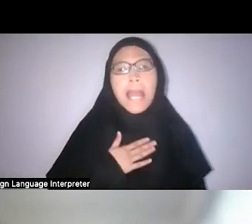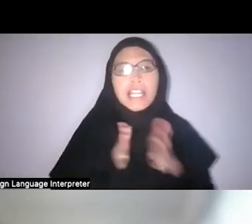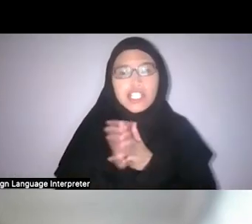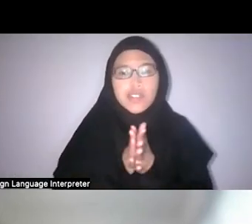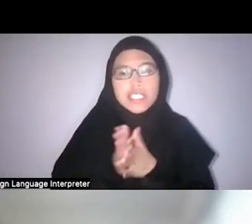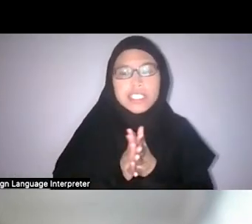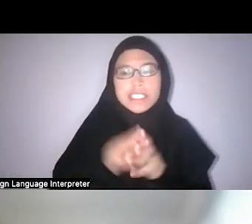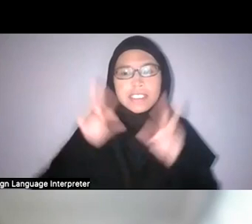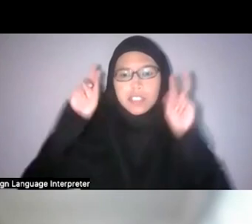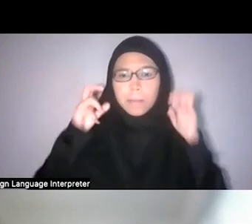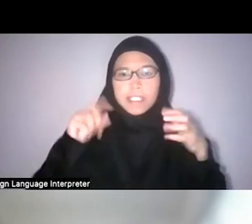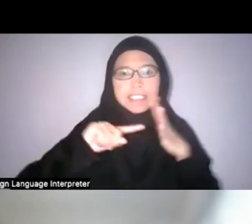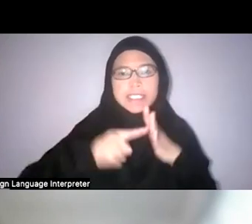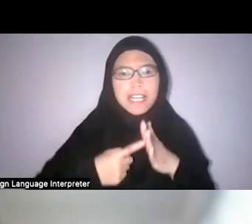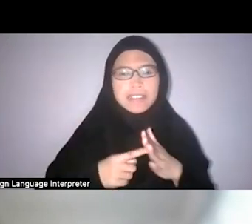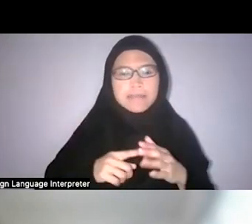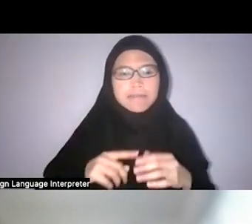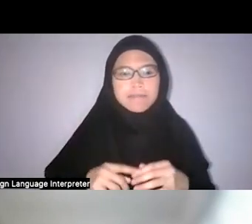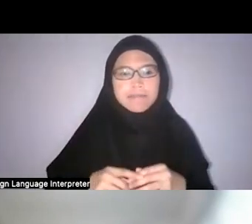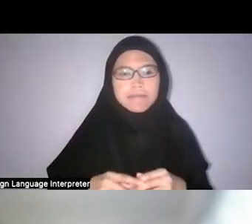I would say, started out as a rather faith-based one.